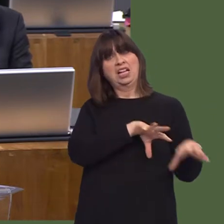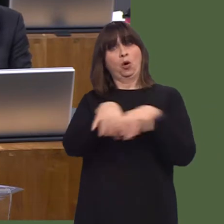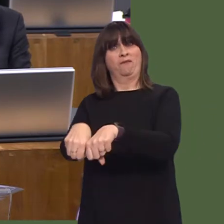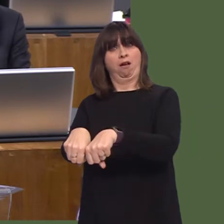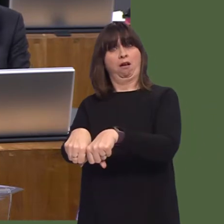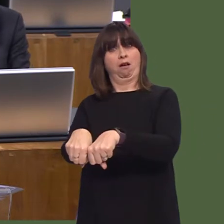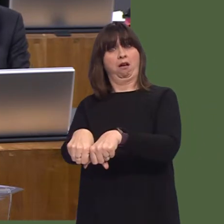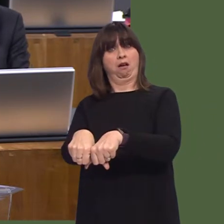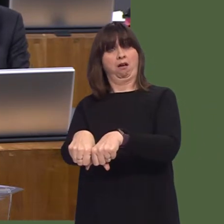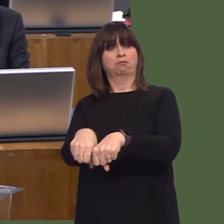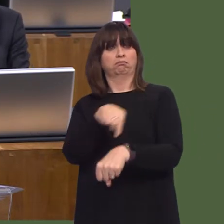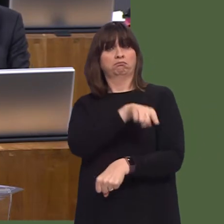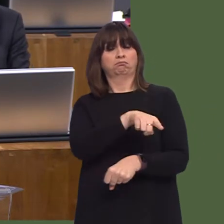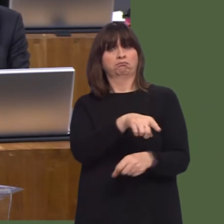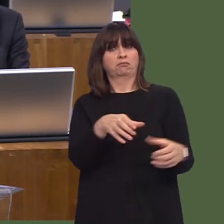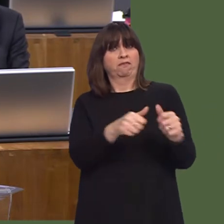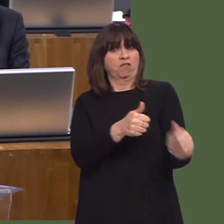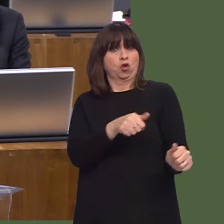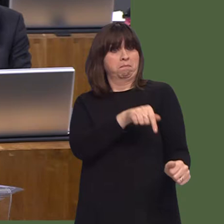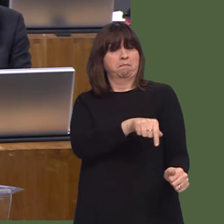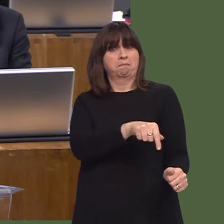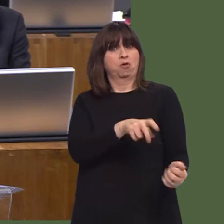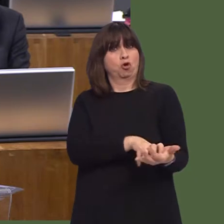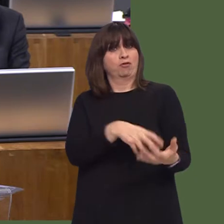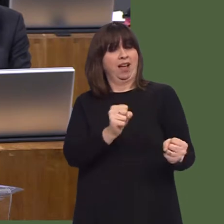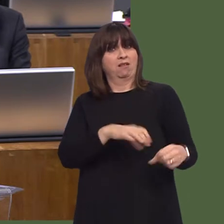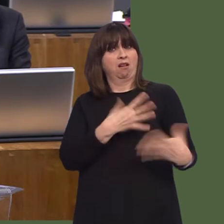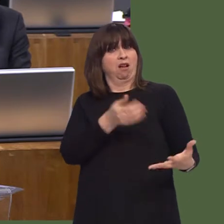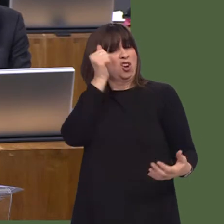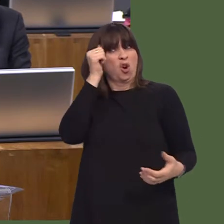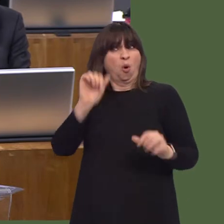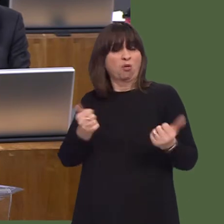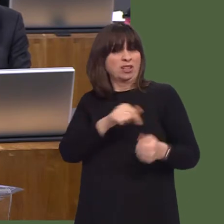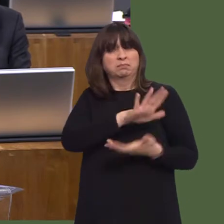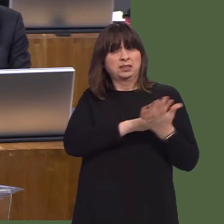been in Government in Wales, gross value added has only increased by half of 1 per cent.